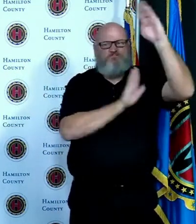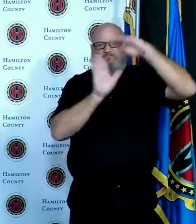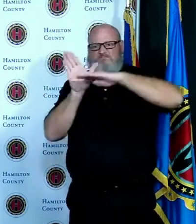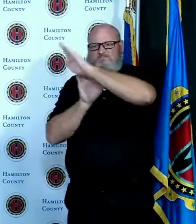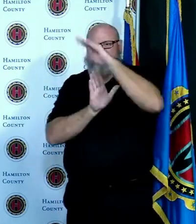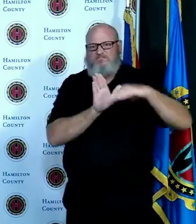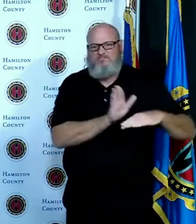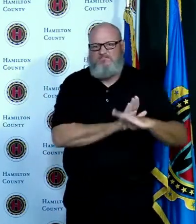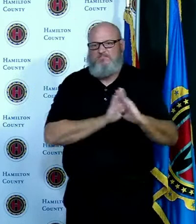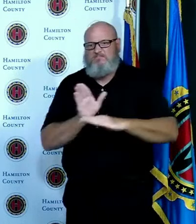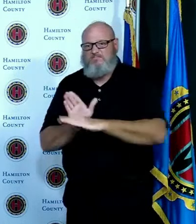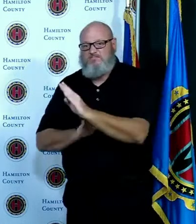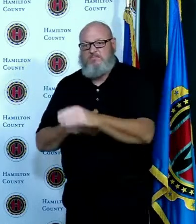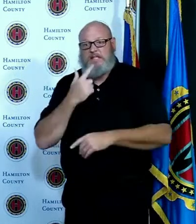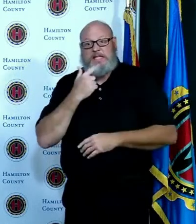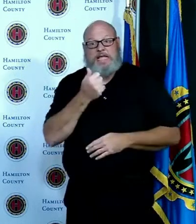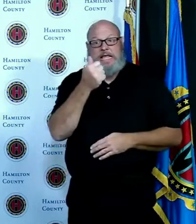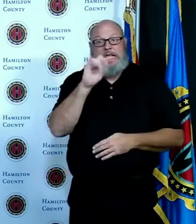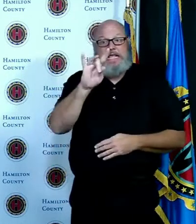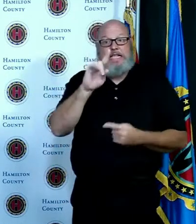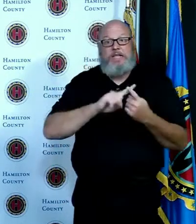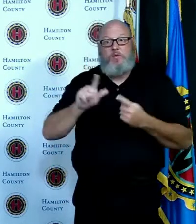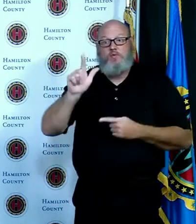Commissioner Driehaus shared we had 1500 cases in the last week